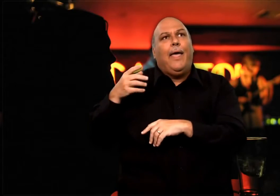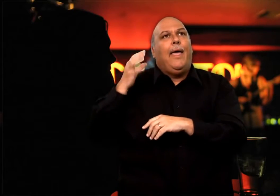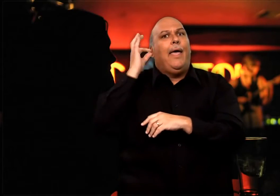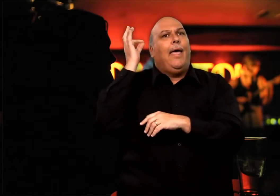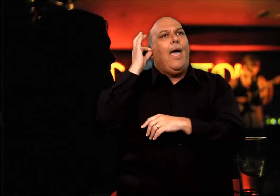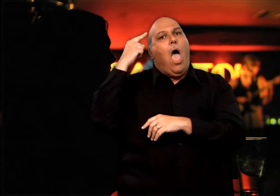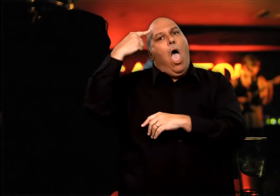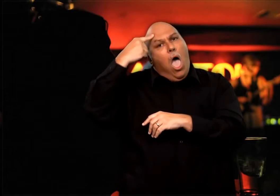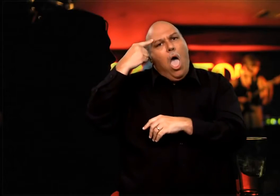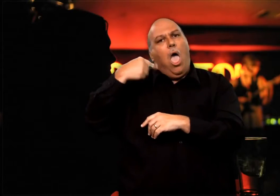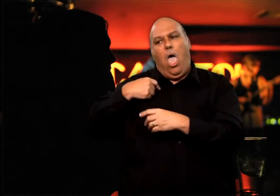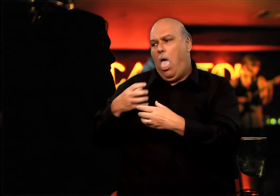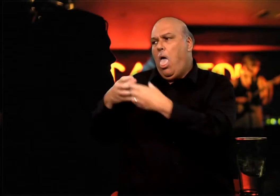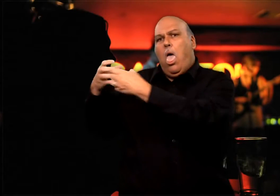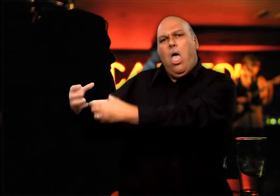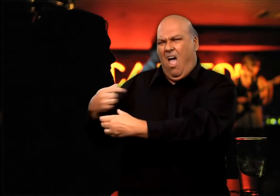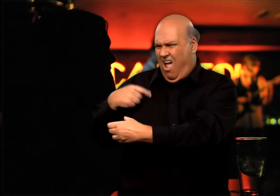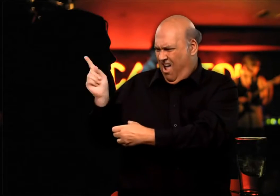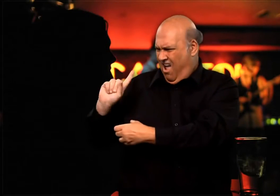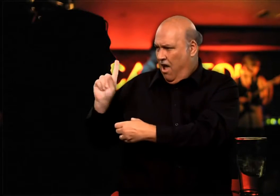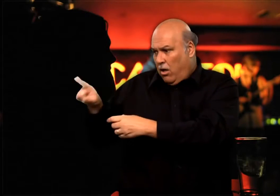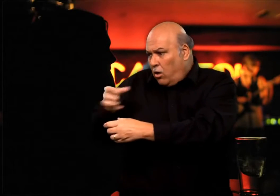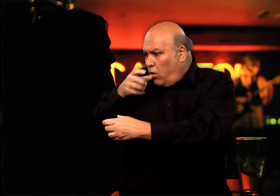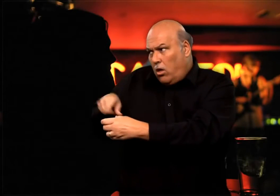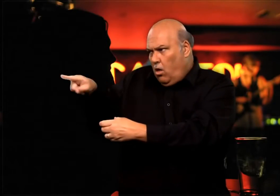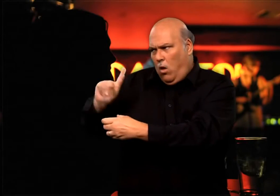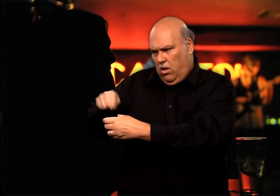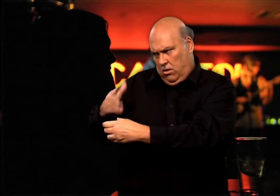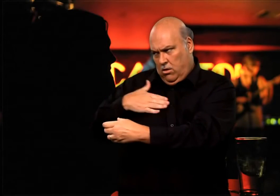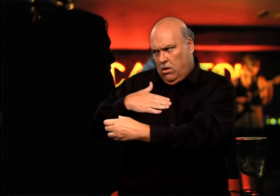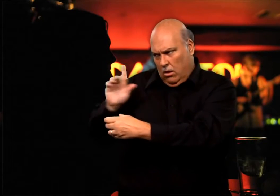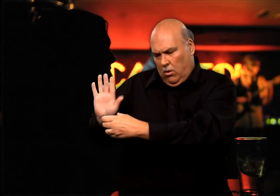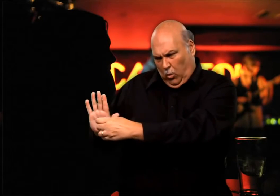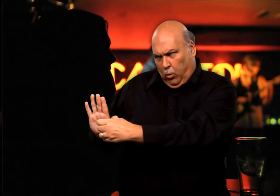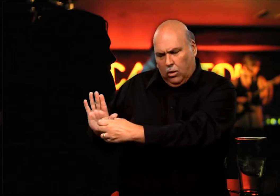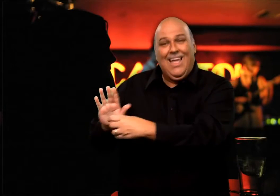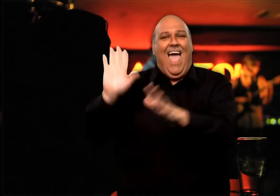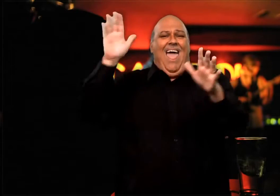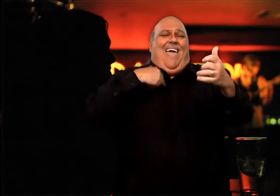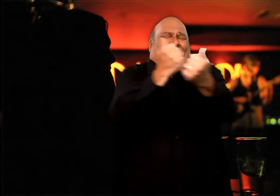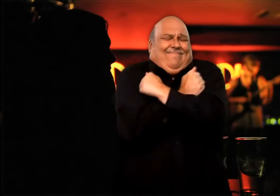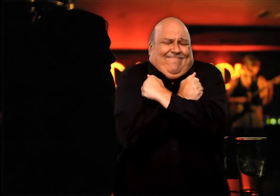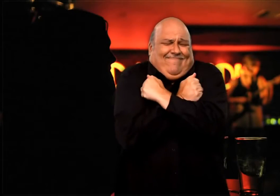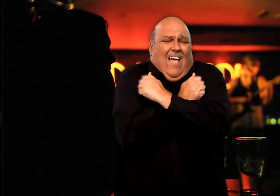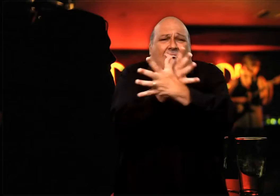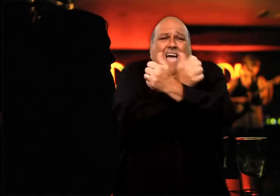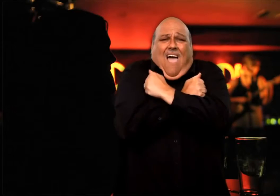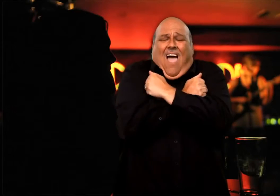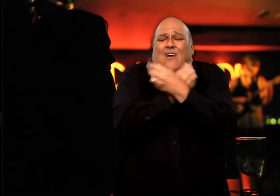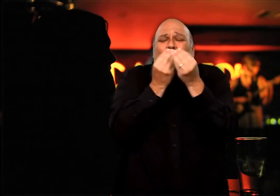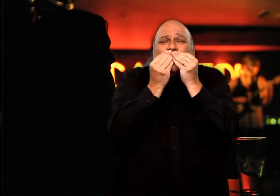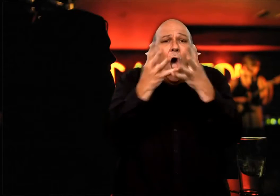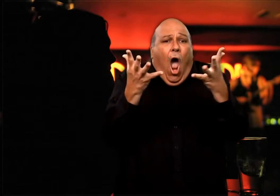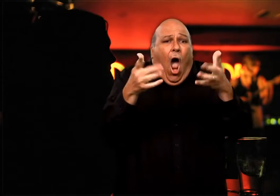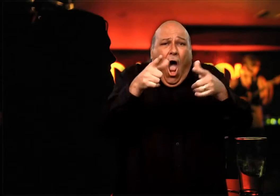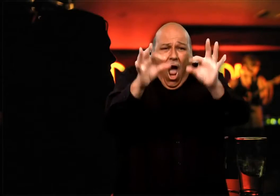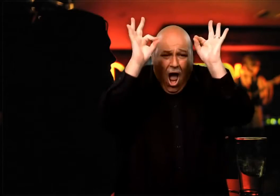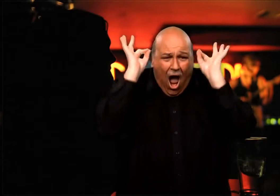I decided put the drinks on the table on my right. The hearing people thought that the drinks were for them. I immediately told them that it was not